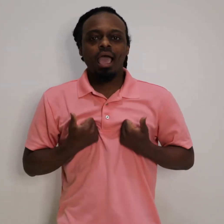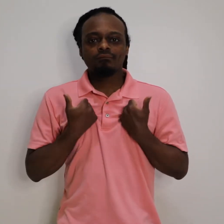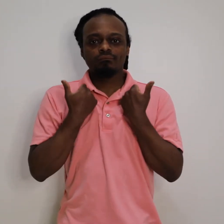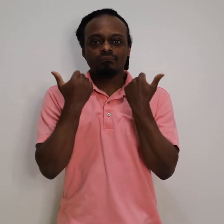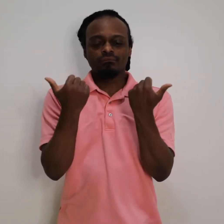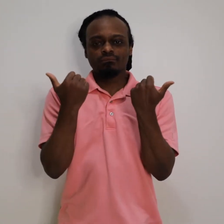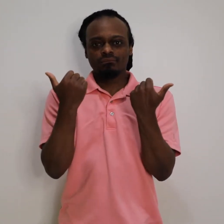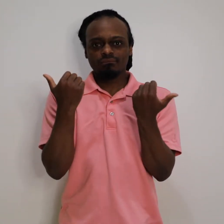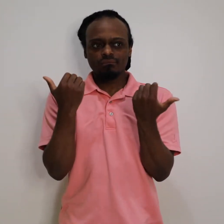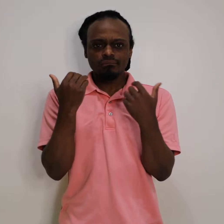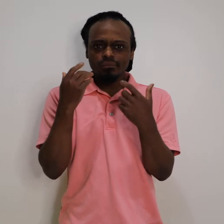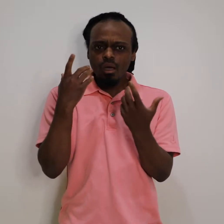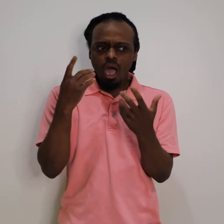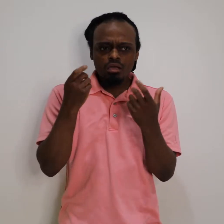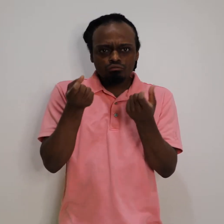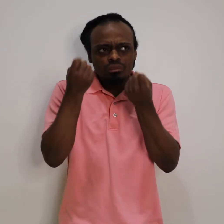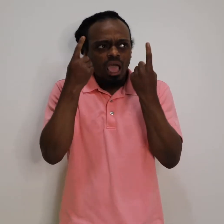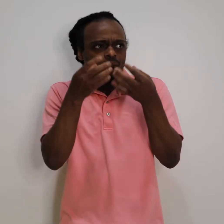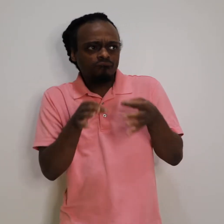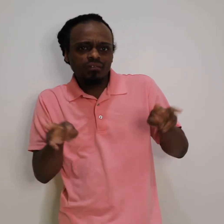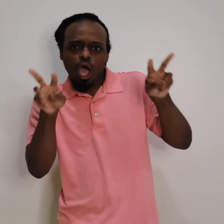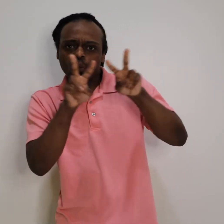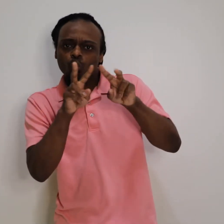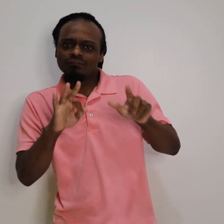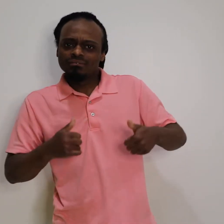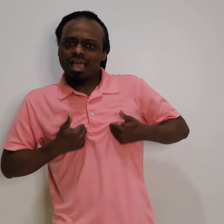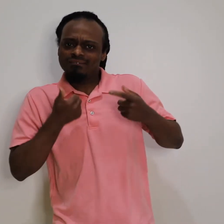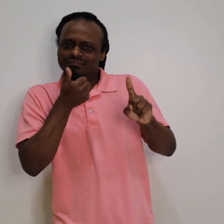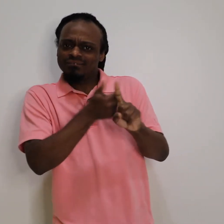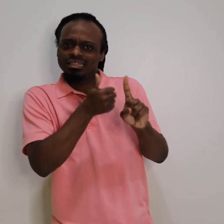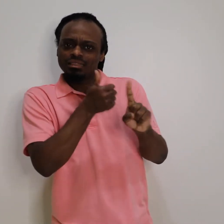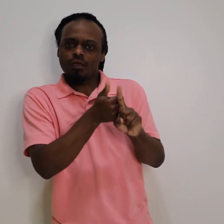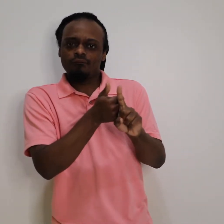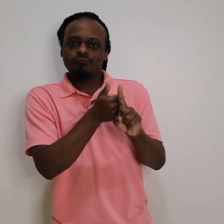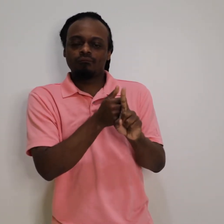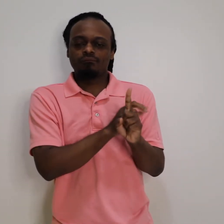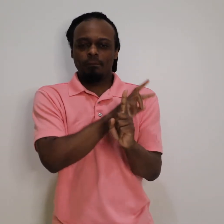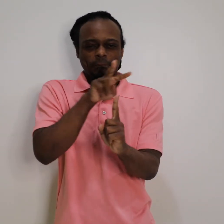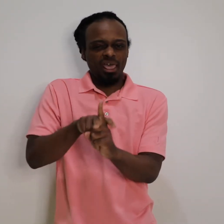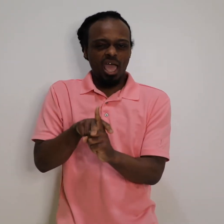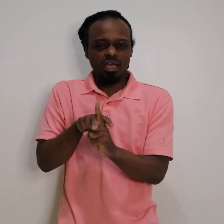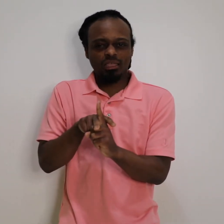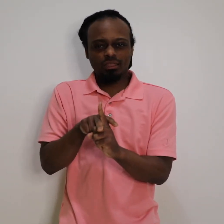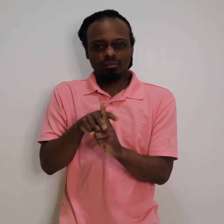navigate life and understand what’s most important.